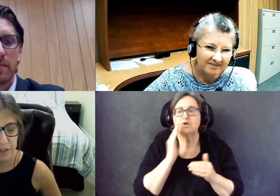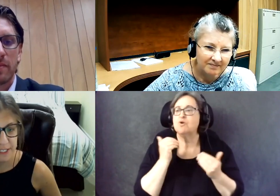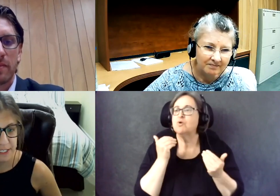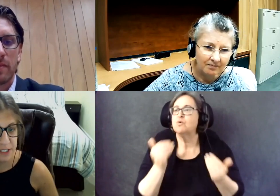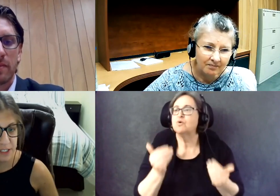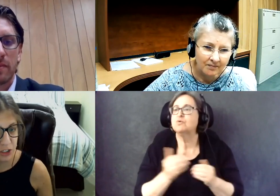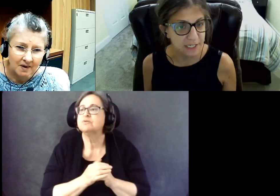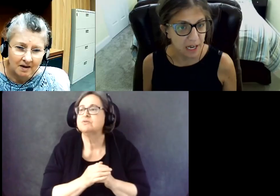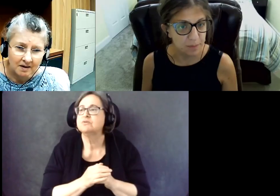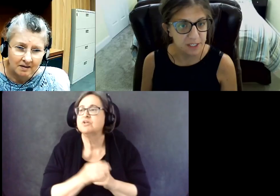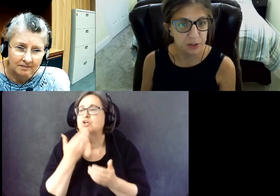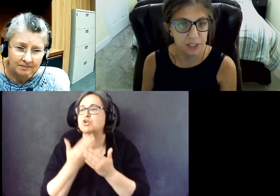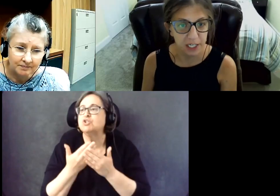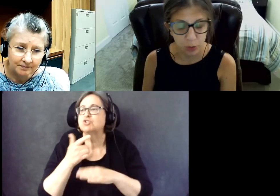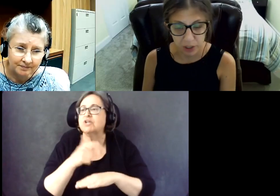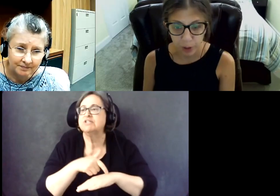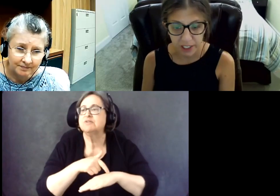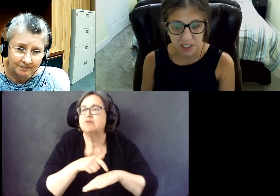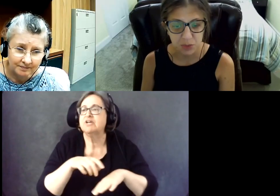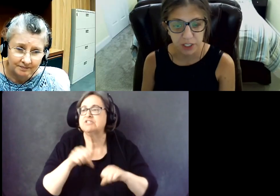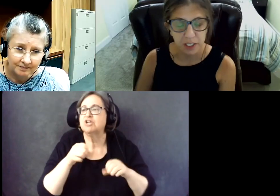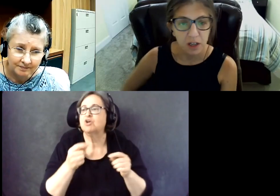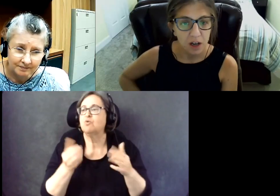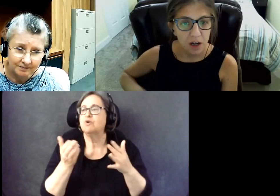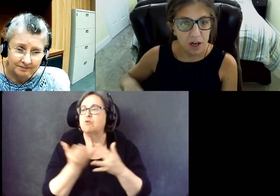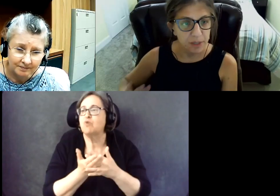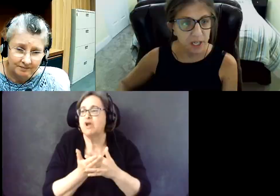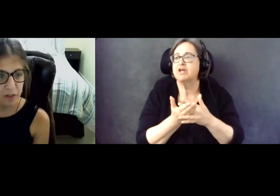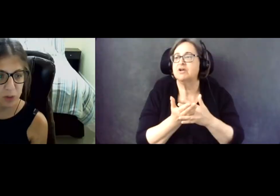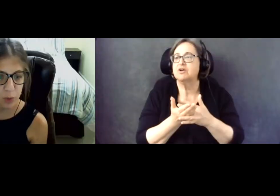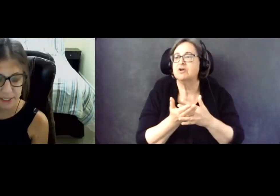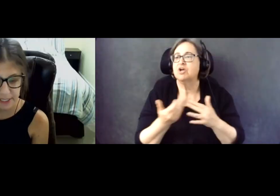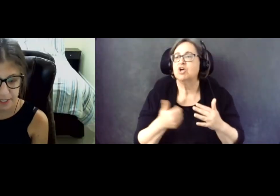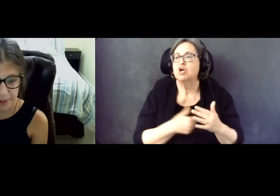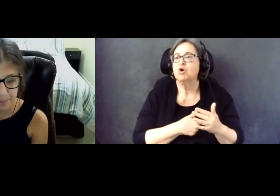This is a good time to take a quick break as we get everyone set up.